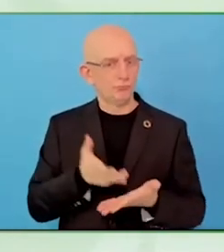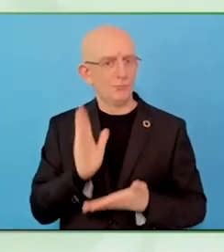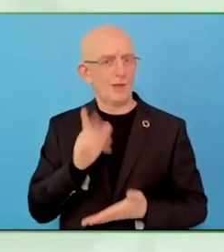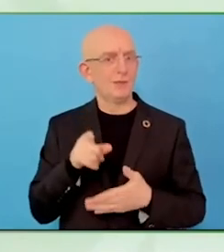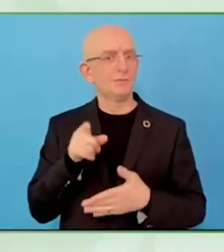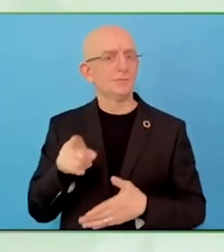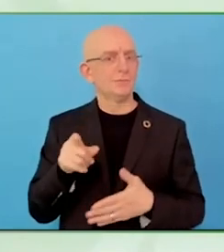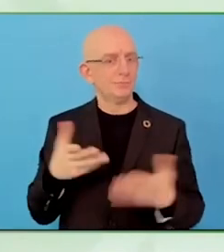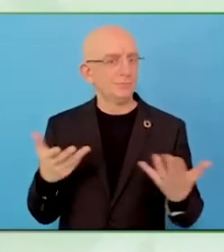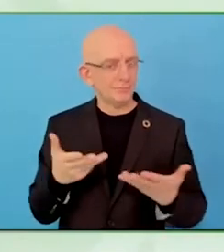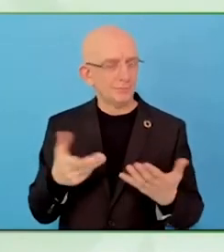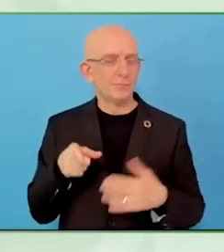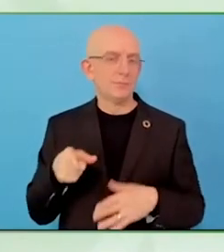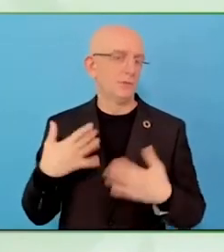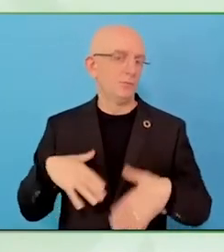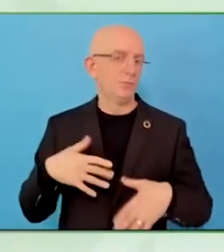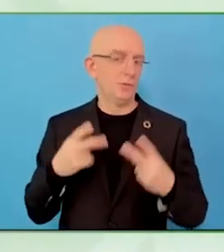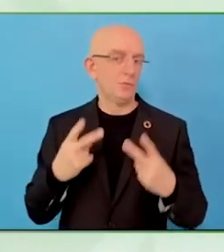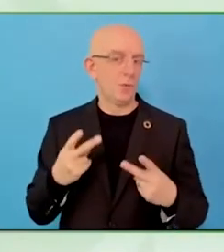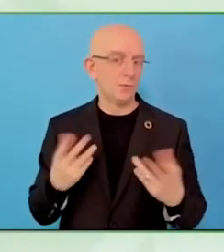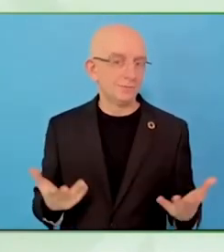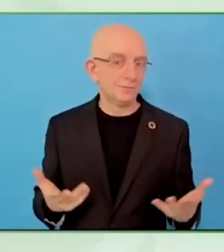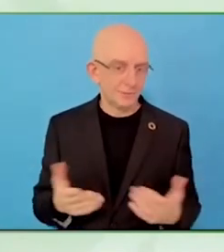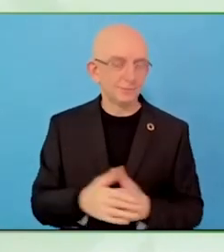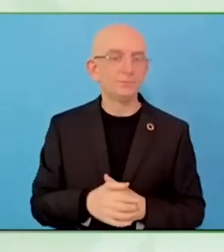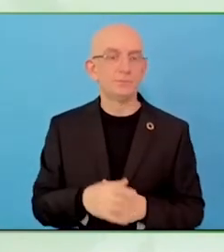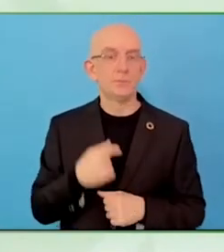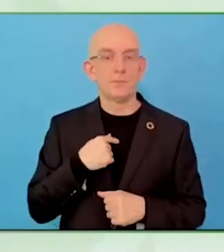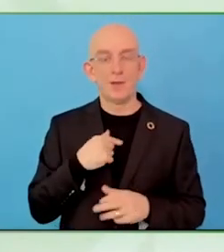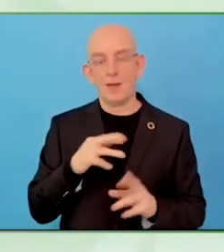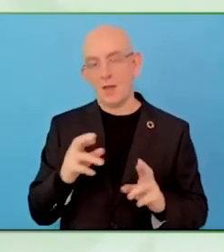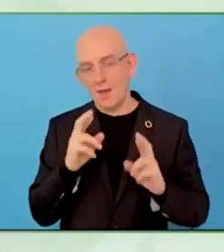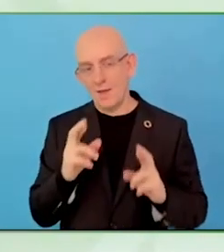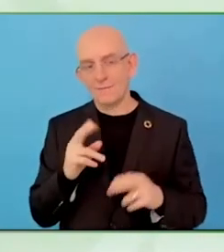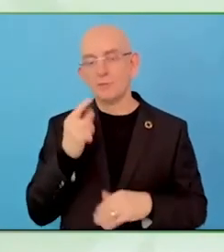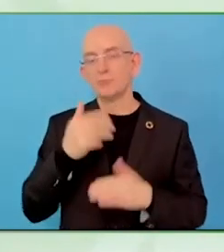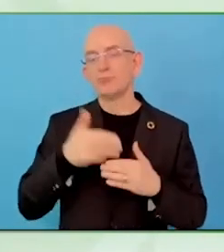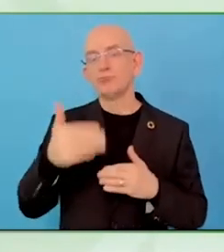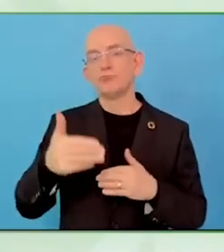not only recipient, this is what we are working on in Palestine particularly.